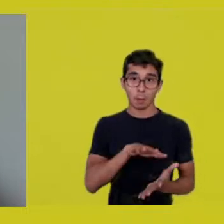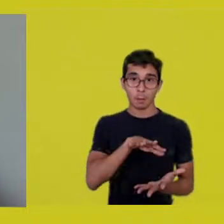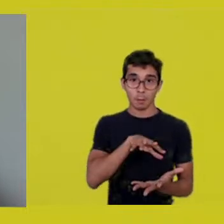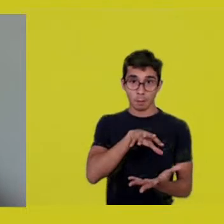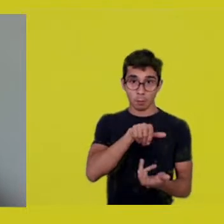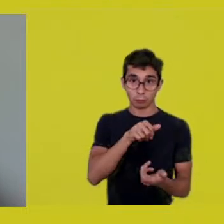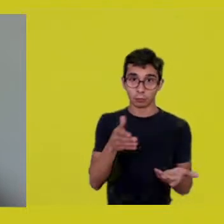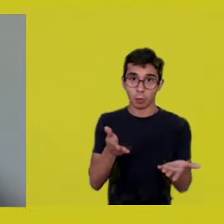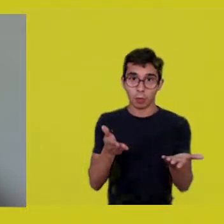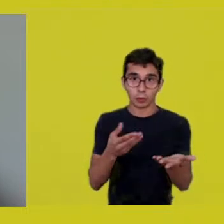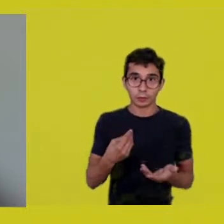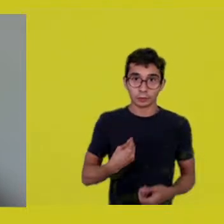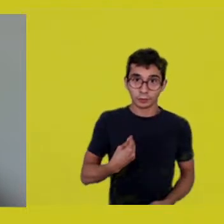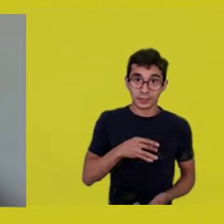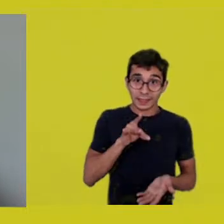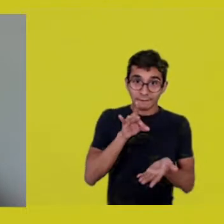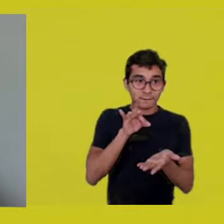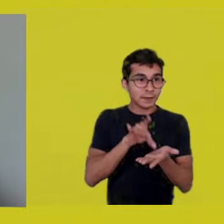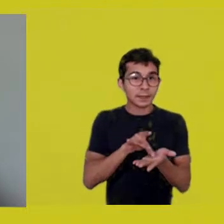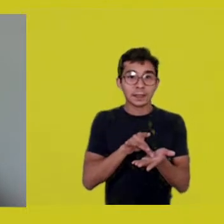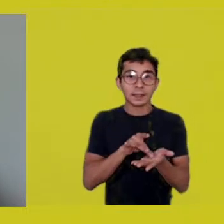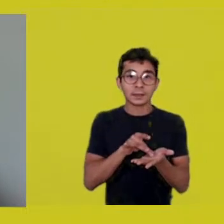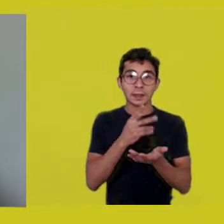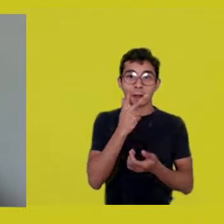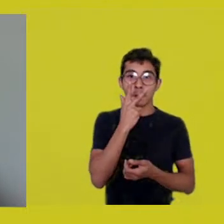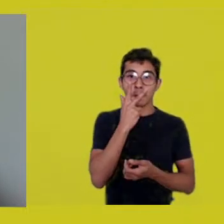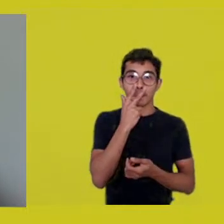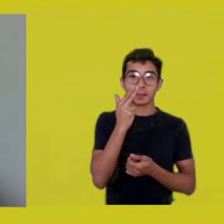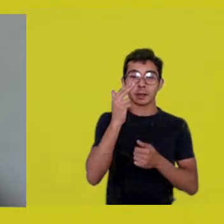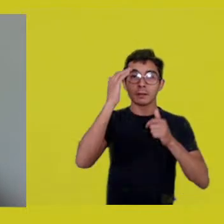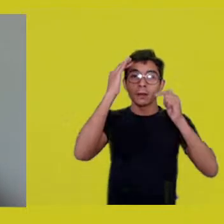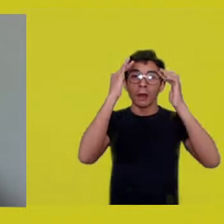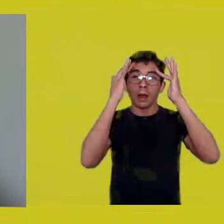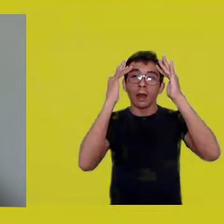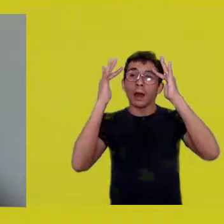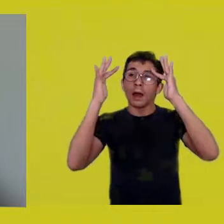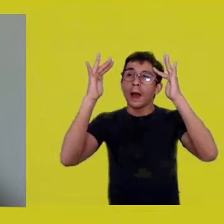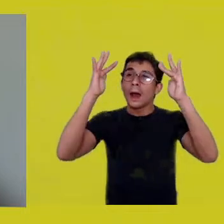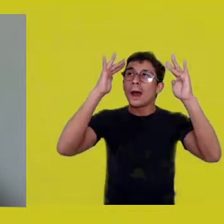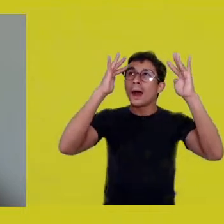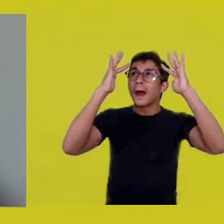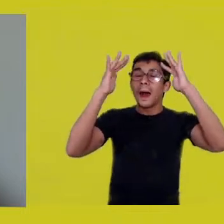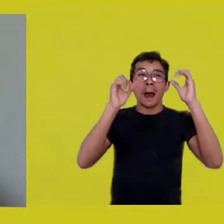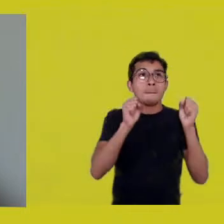worked hard to deflate the power of dreams.